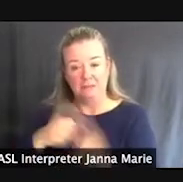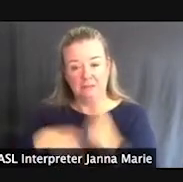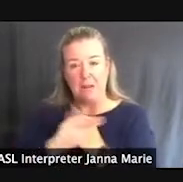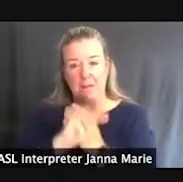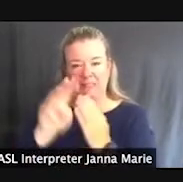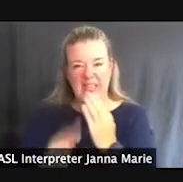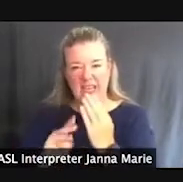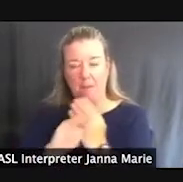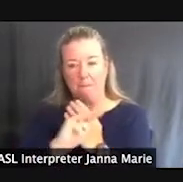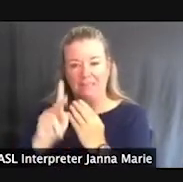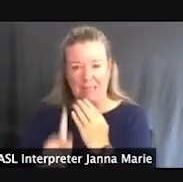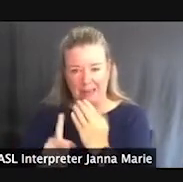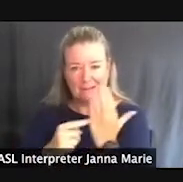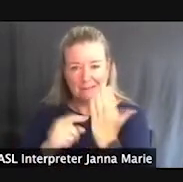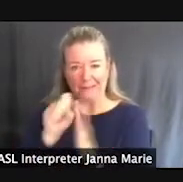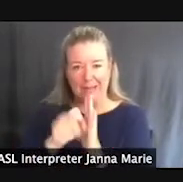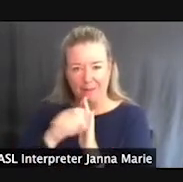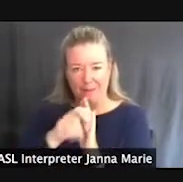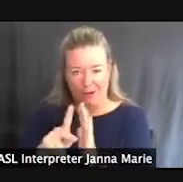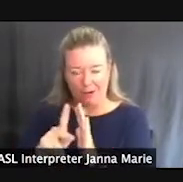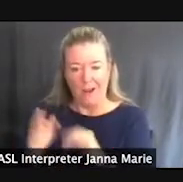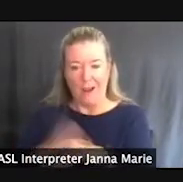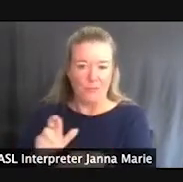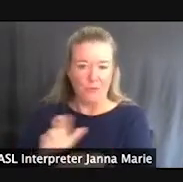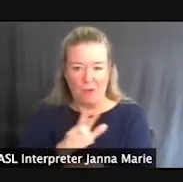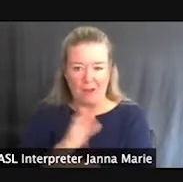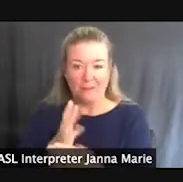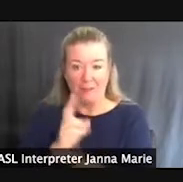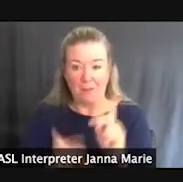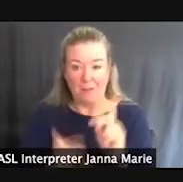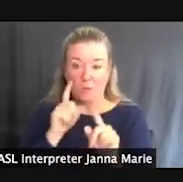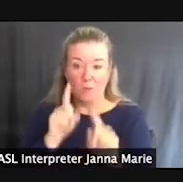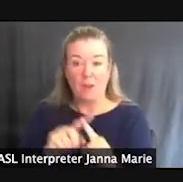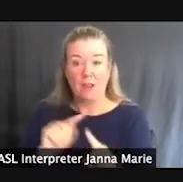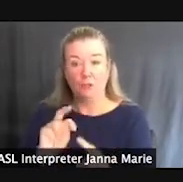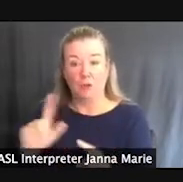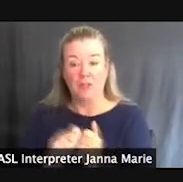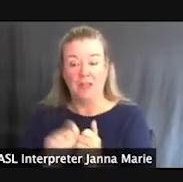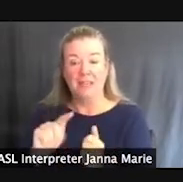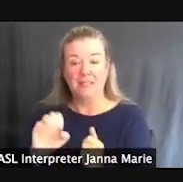And then on the right, we have some folks heading down a trail at Tahquamenon Falls State Park.